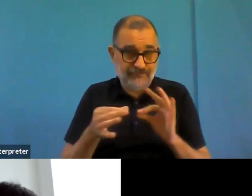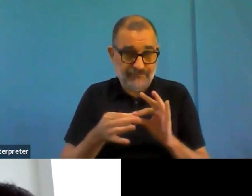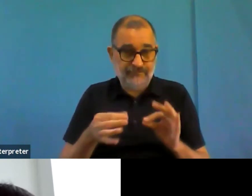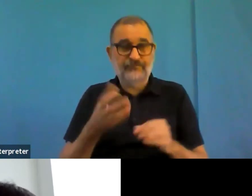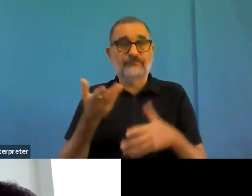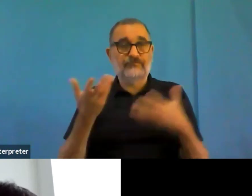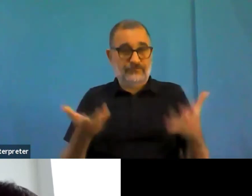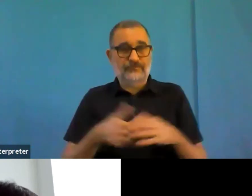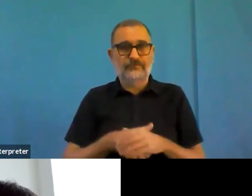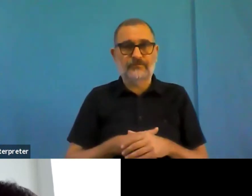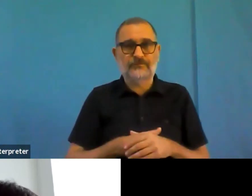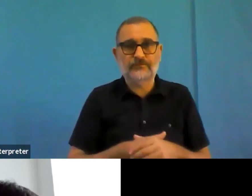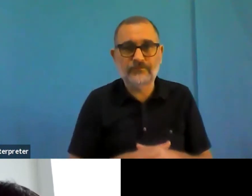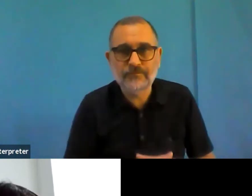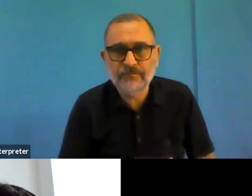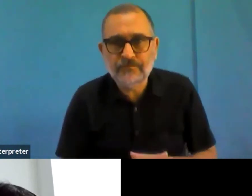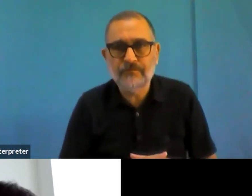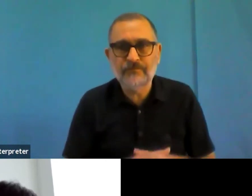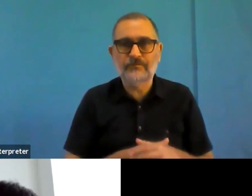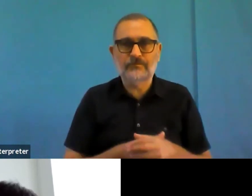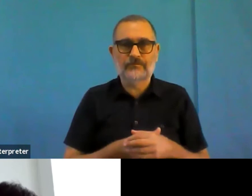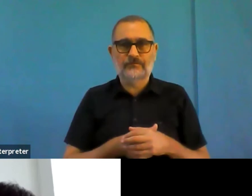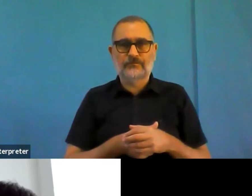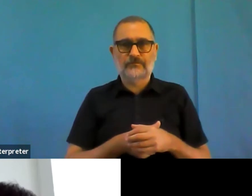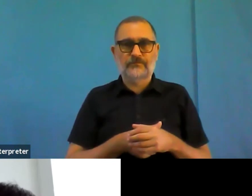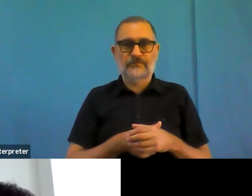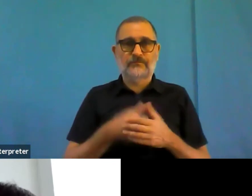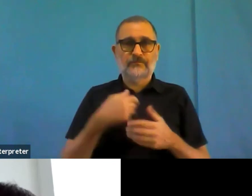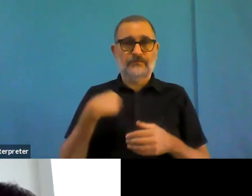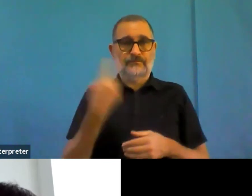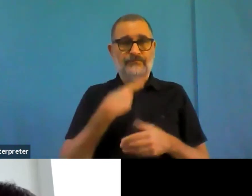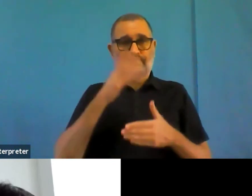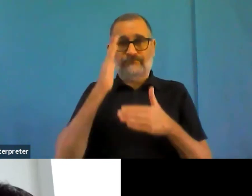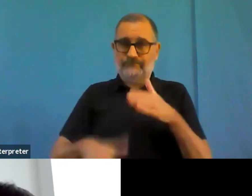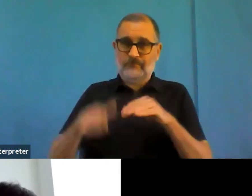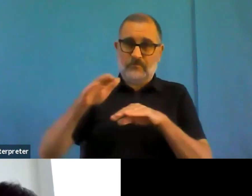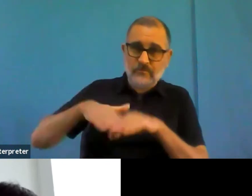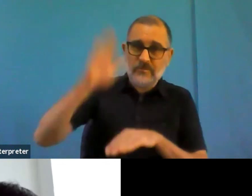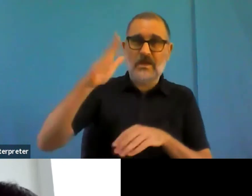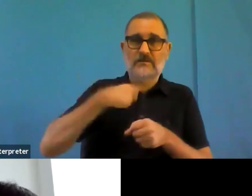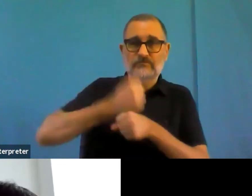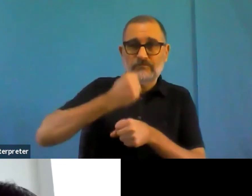And thank you also to Lou cash, who supported me with taking notes.